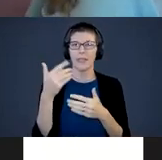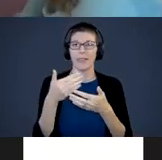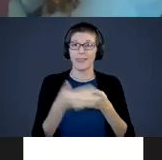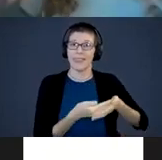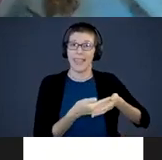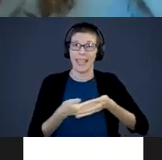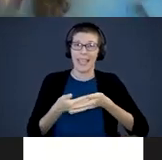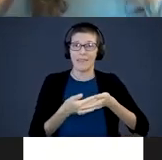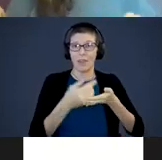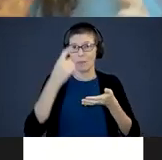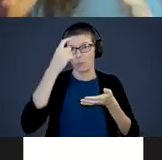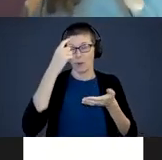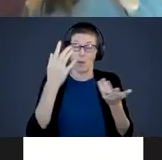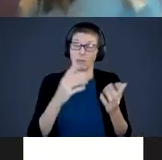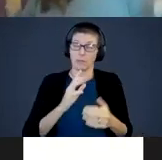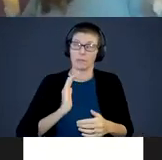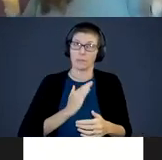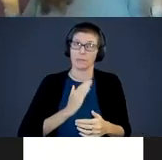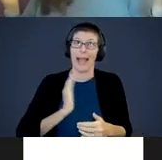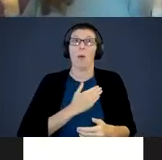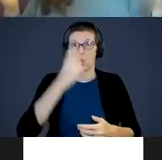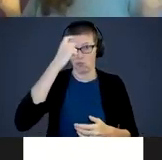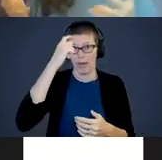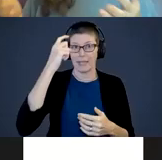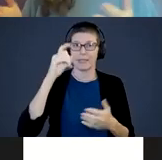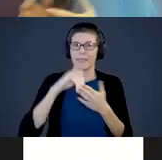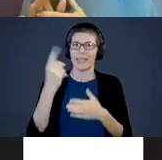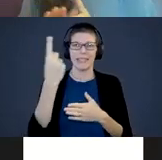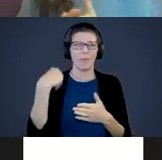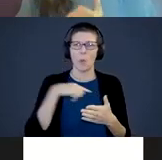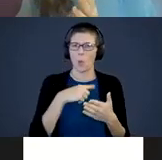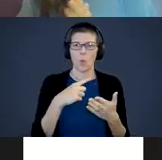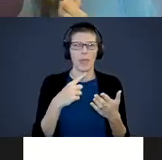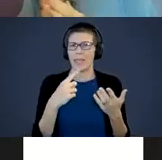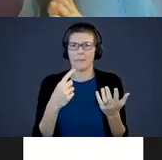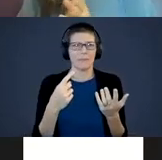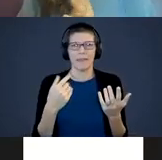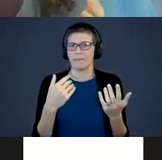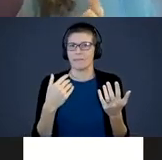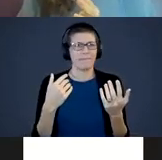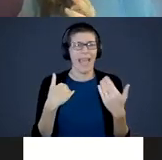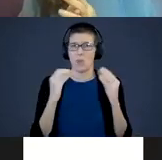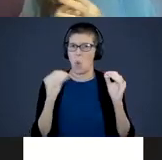a brain. We sort of had no access to it for many years. We didn’t know happens in our brain. We